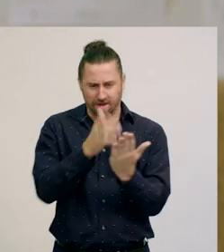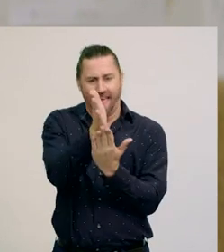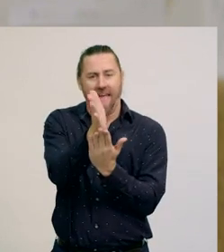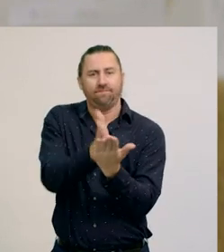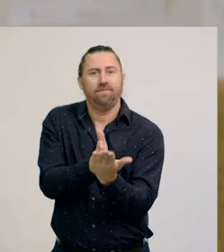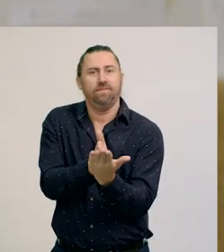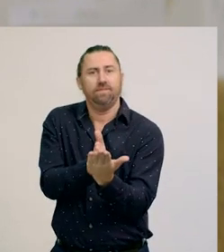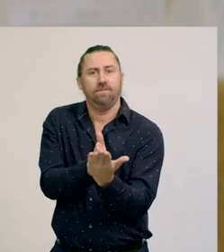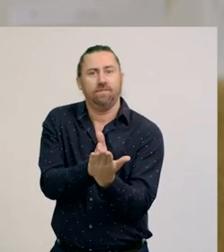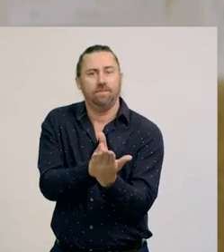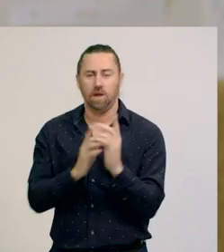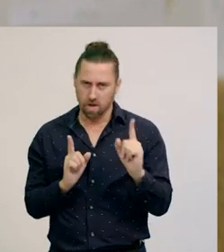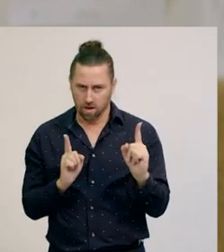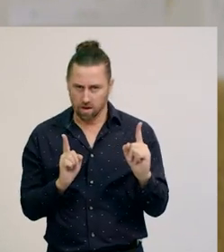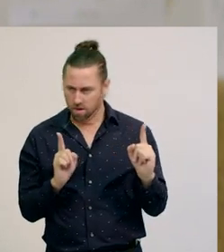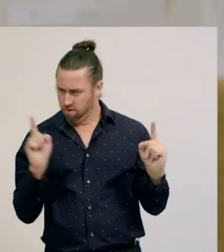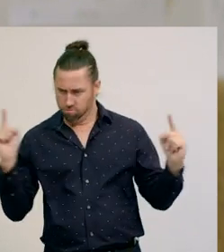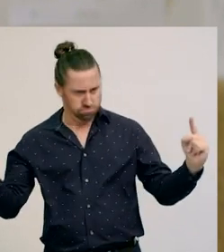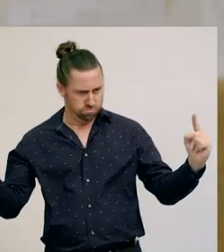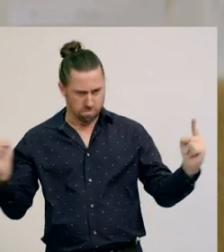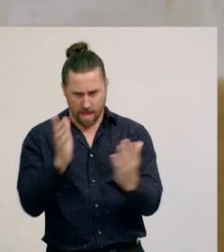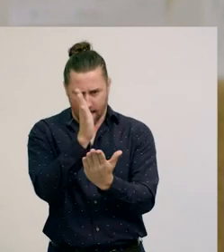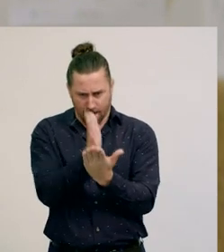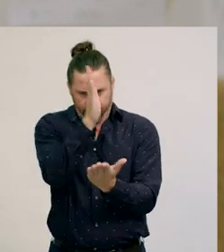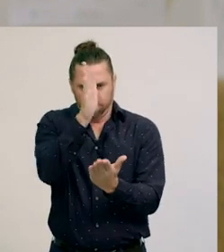I want to check that each part is one half,